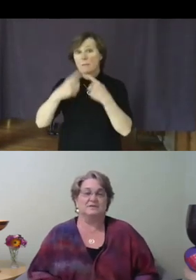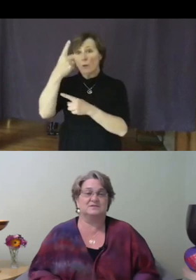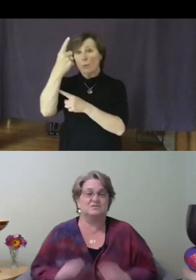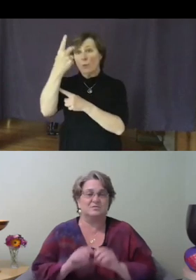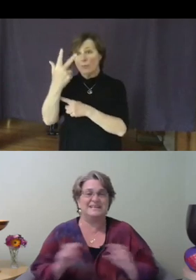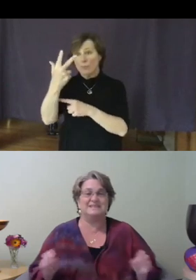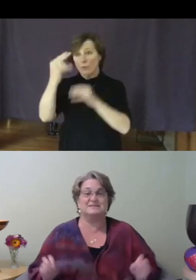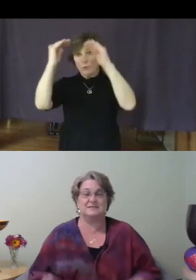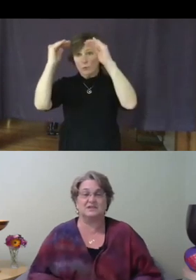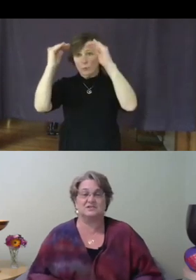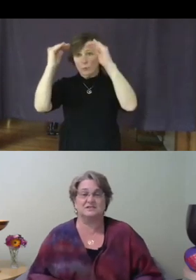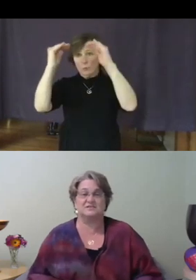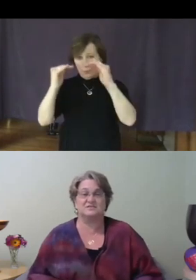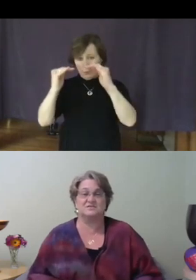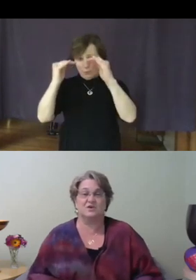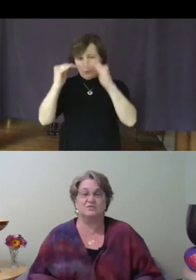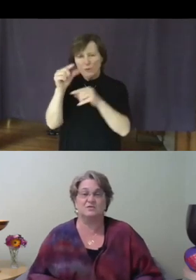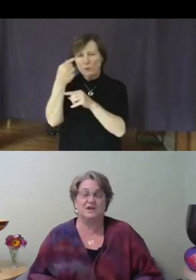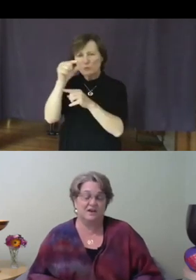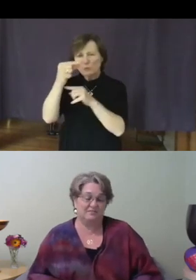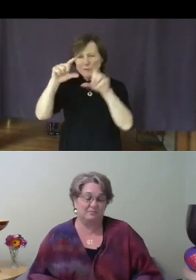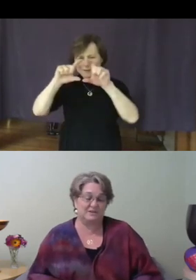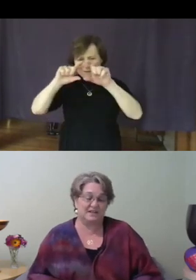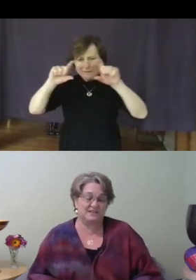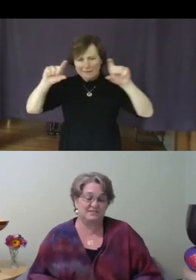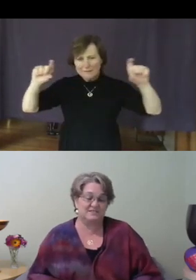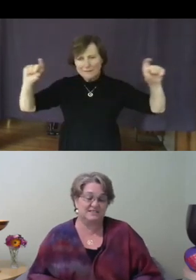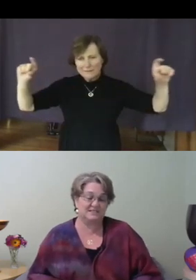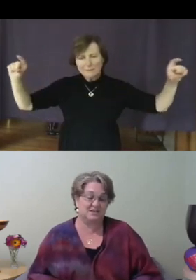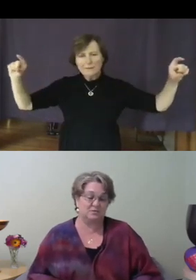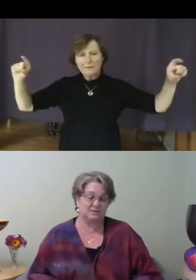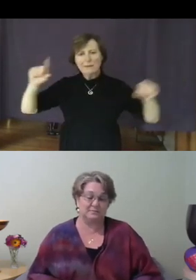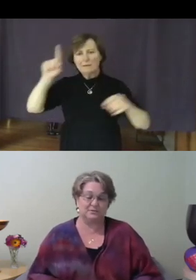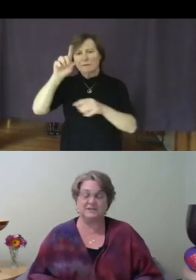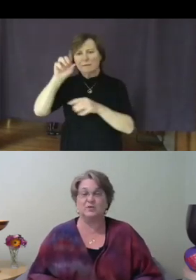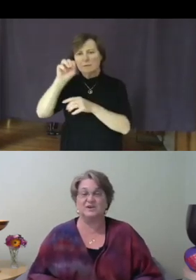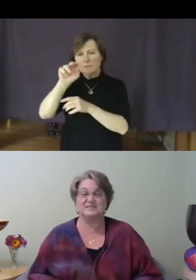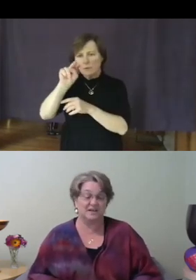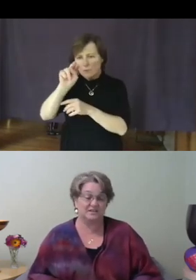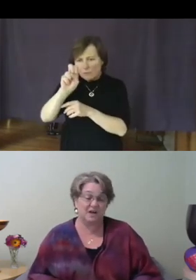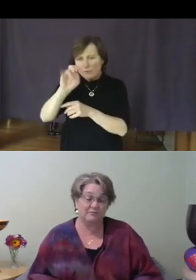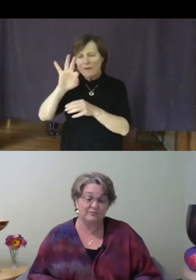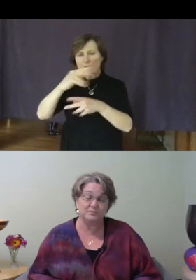green section, this zone of Productive Disequilibrium where it's uncomfortable